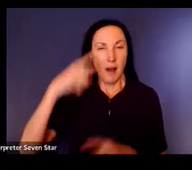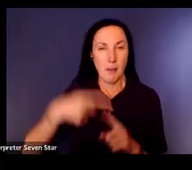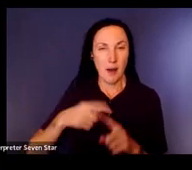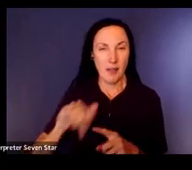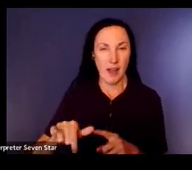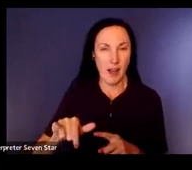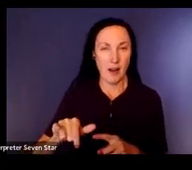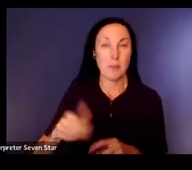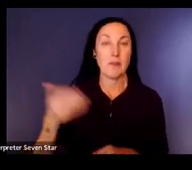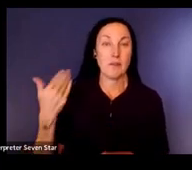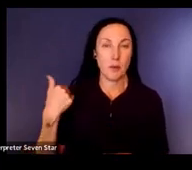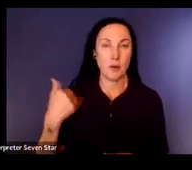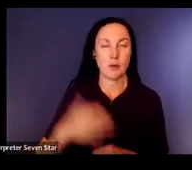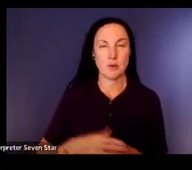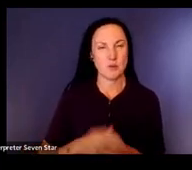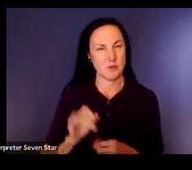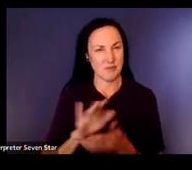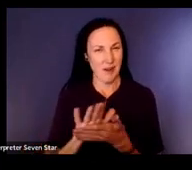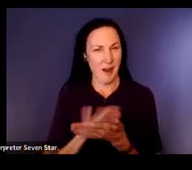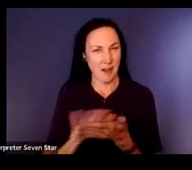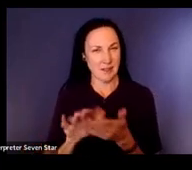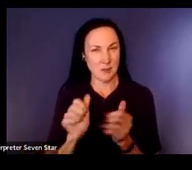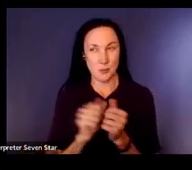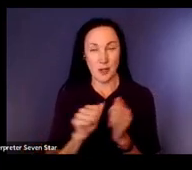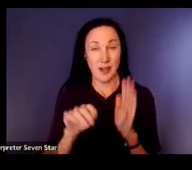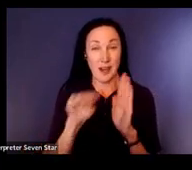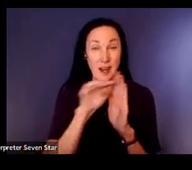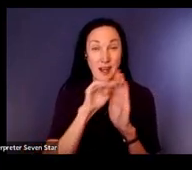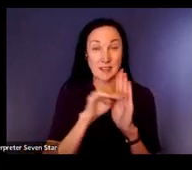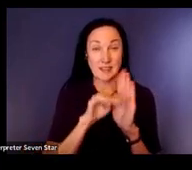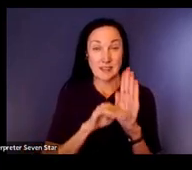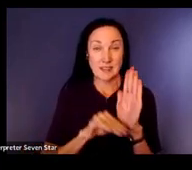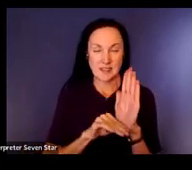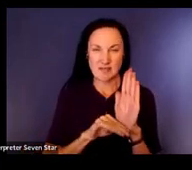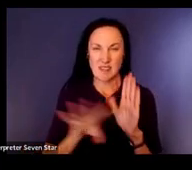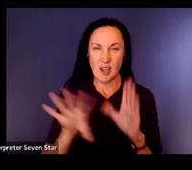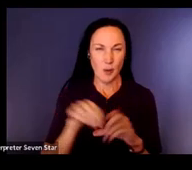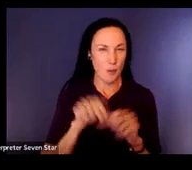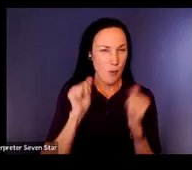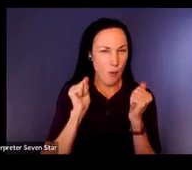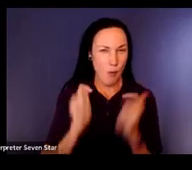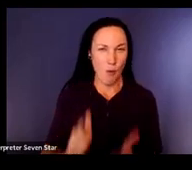things about this quick questionnaire is it really covers a lot of things and a lot